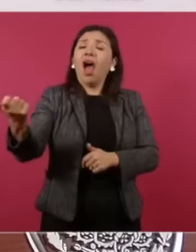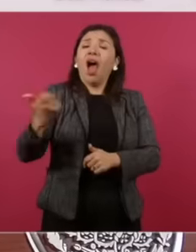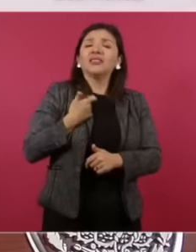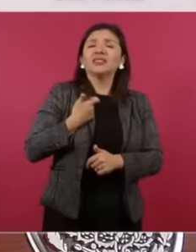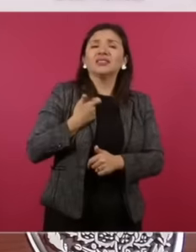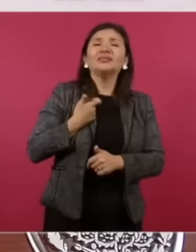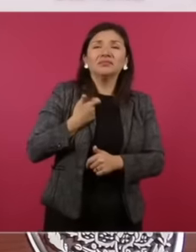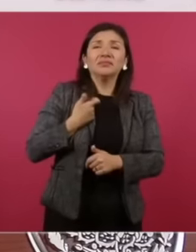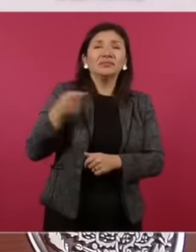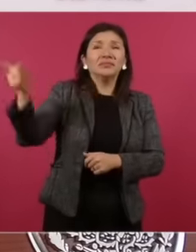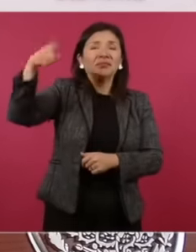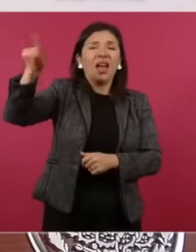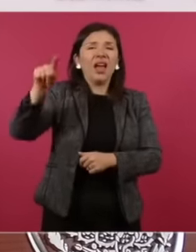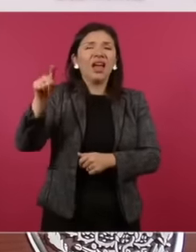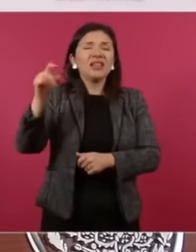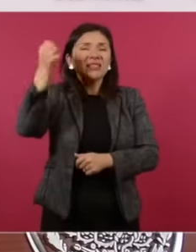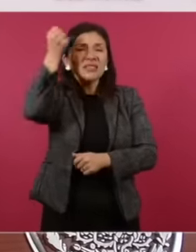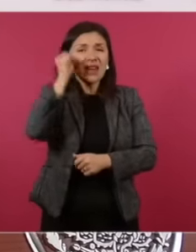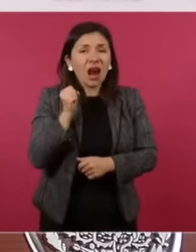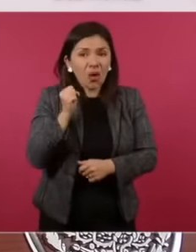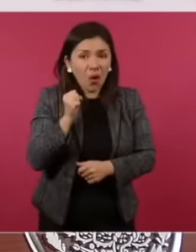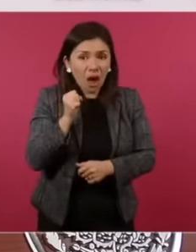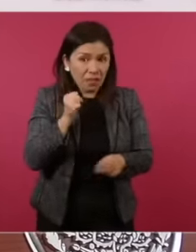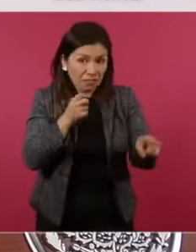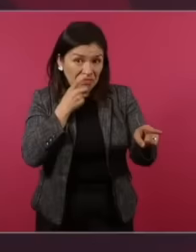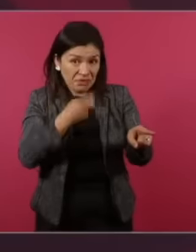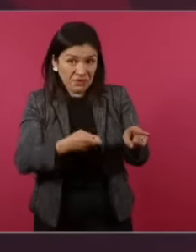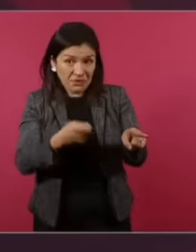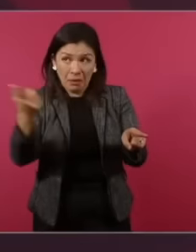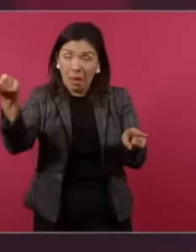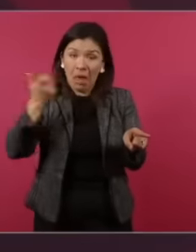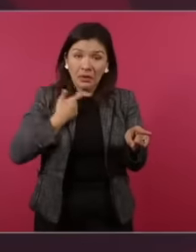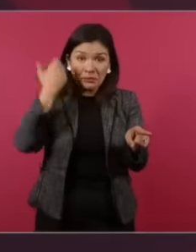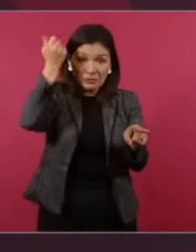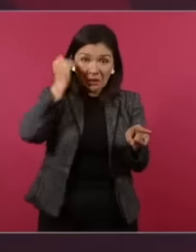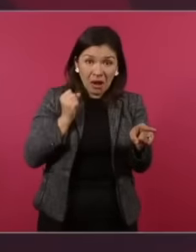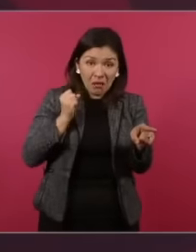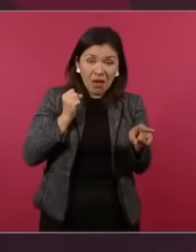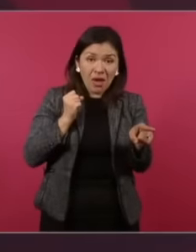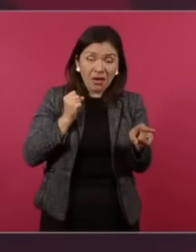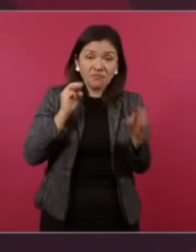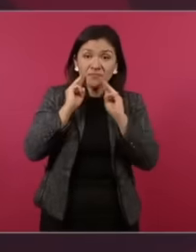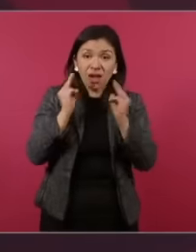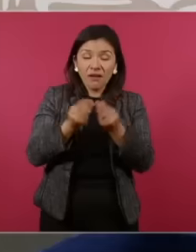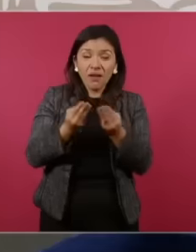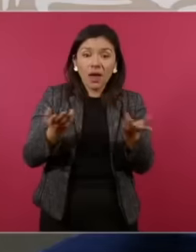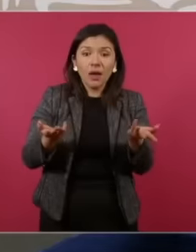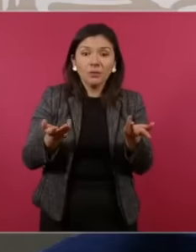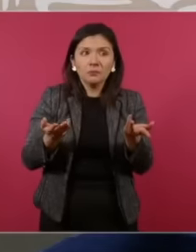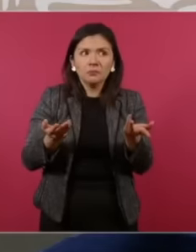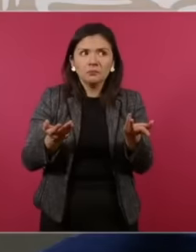Sinaloa gave me money but it turns out that it is not